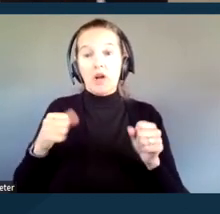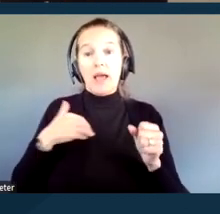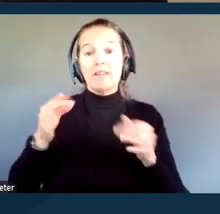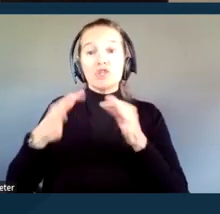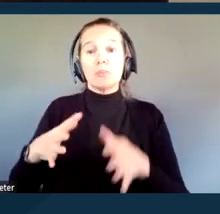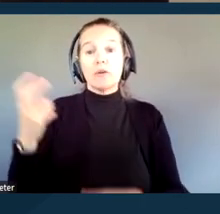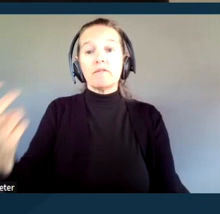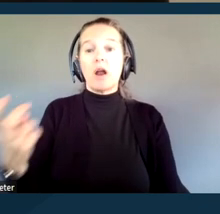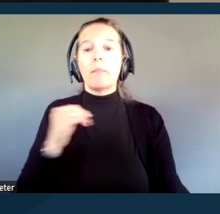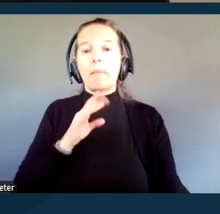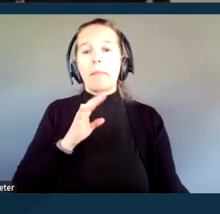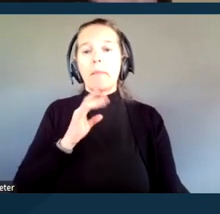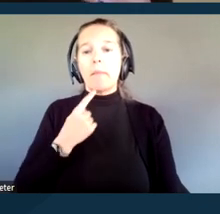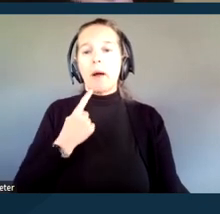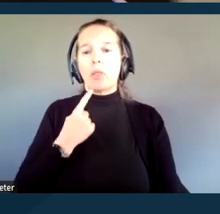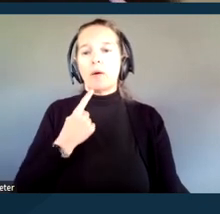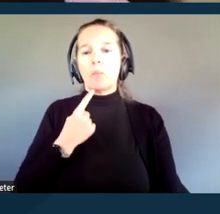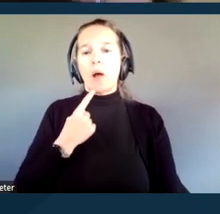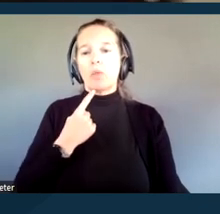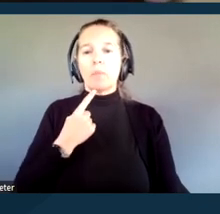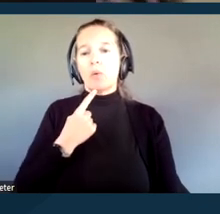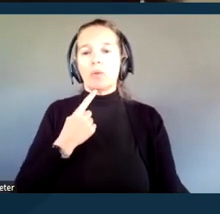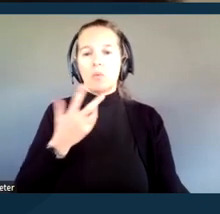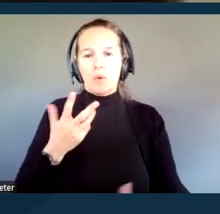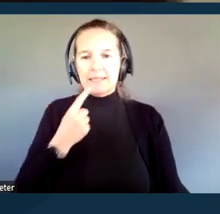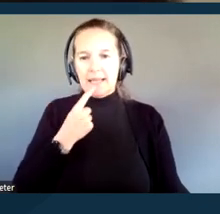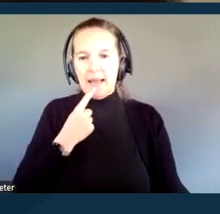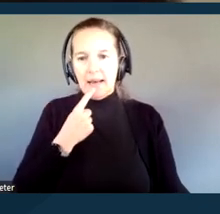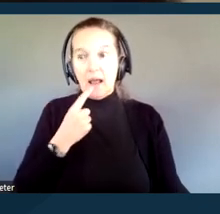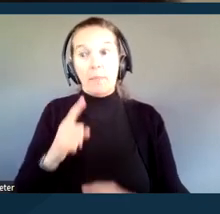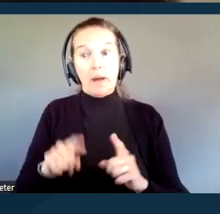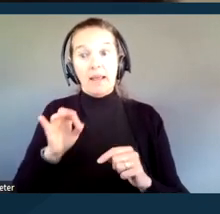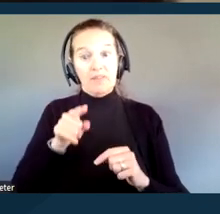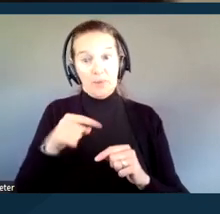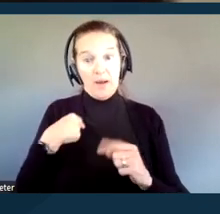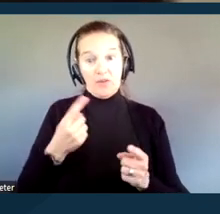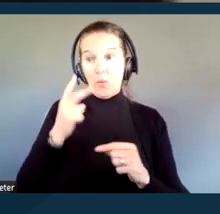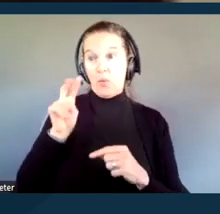what is being said. However, if you ever have the chance to do that, you will find very quickly